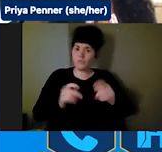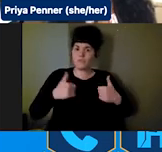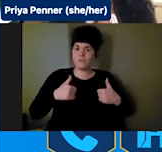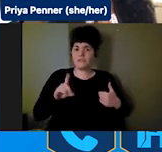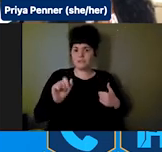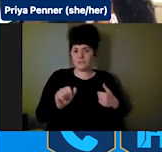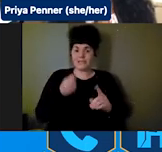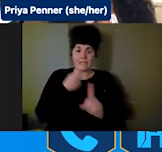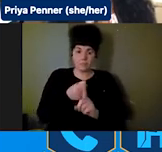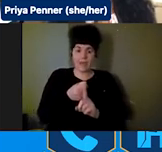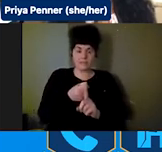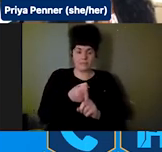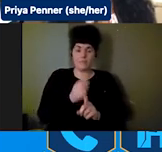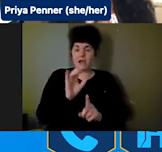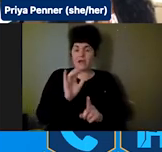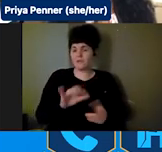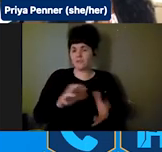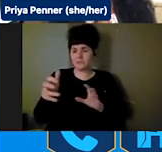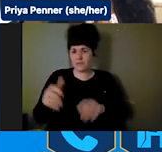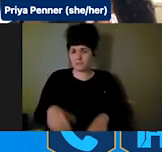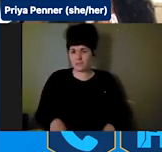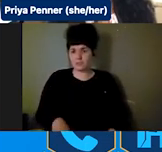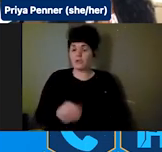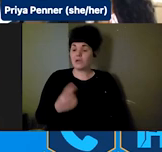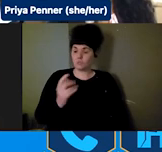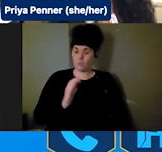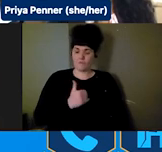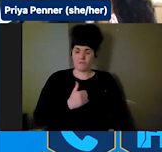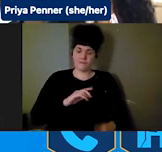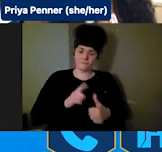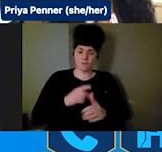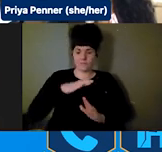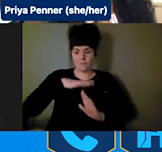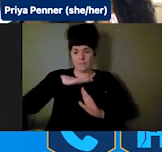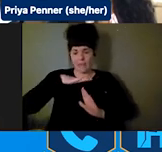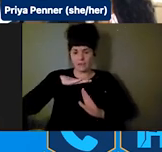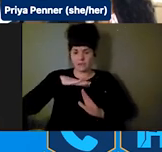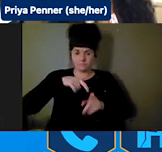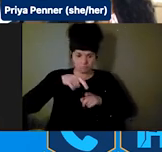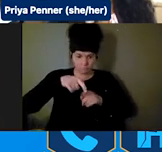of our first and main areas of support was through our